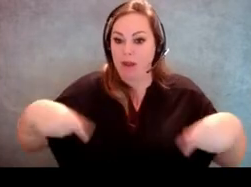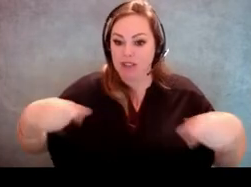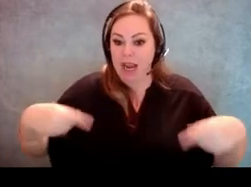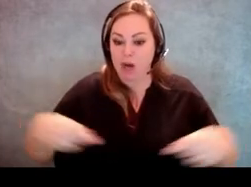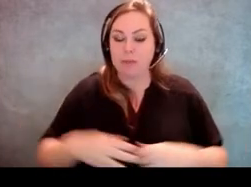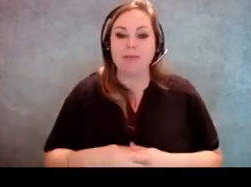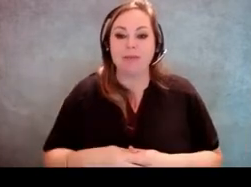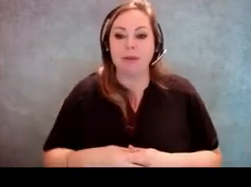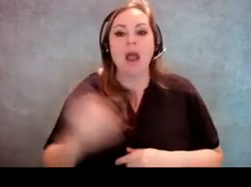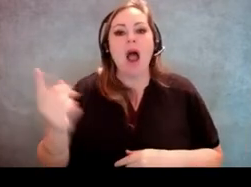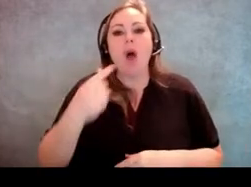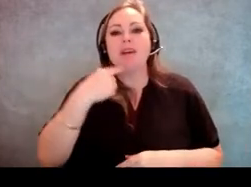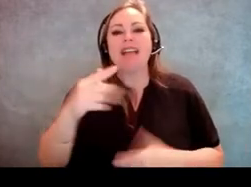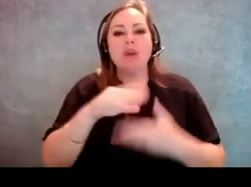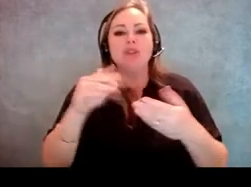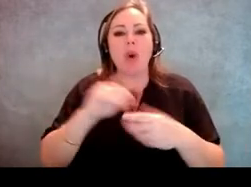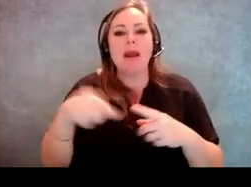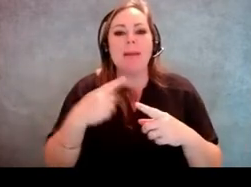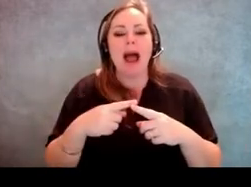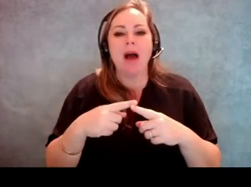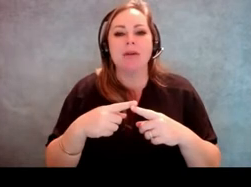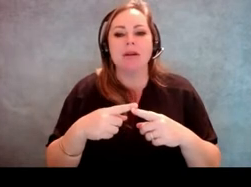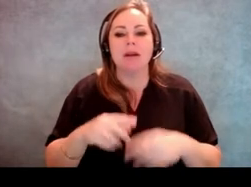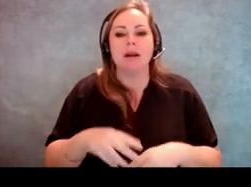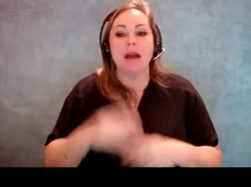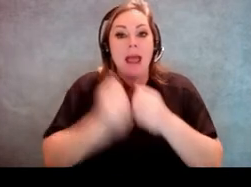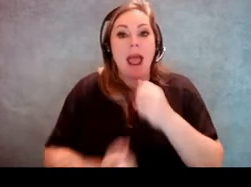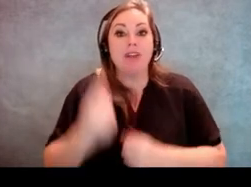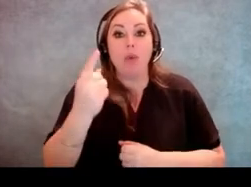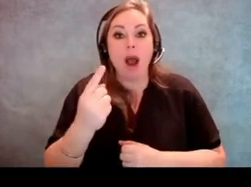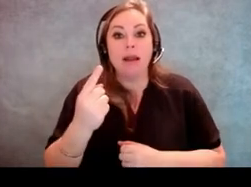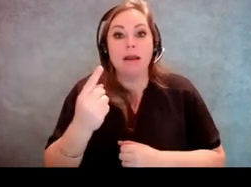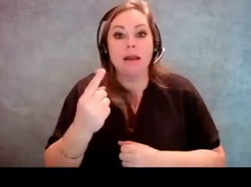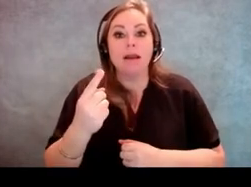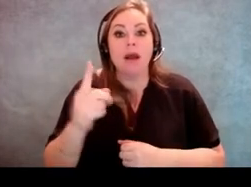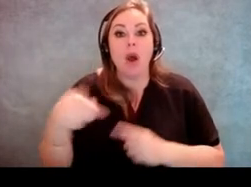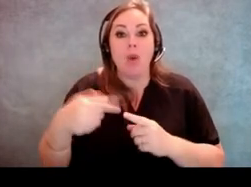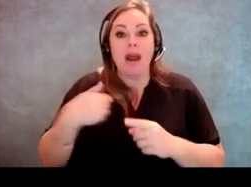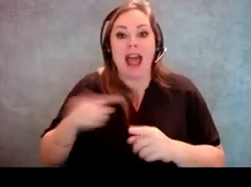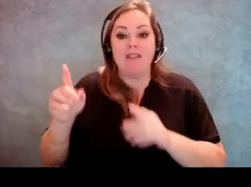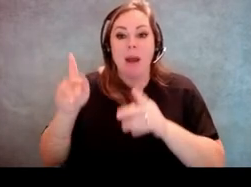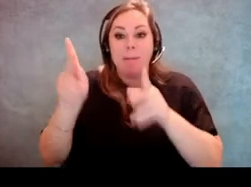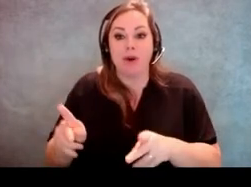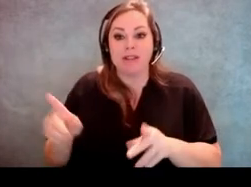and he always tells the story about not only does everybody, if there's somebody with him wanna speak to, like if he goes somewhere,